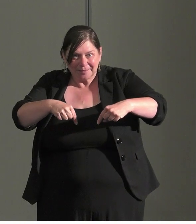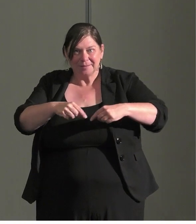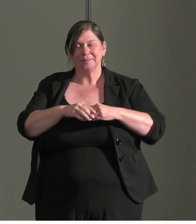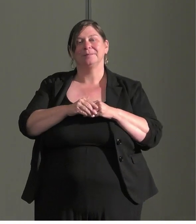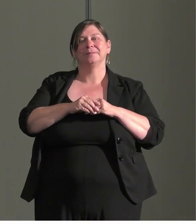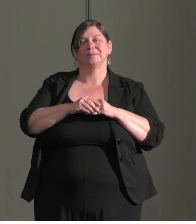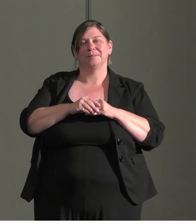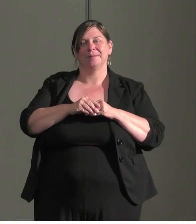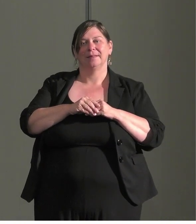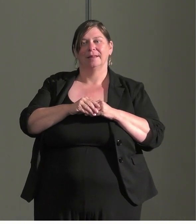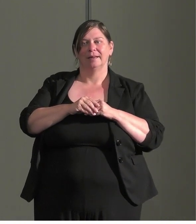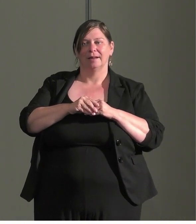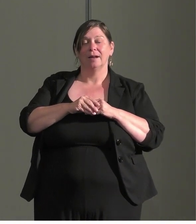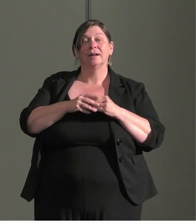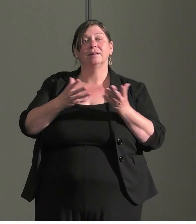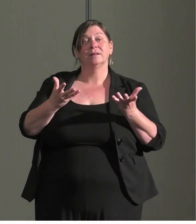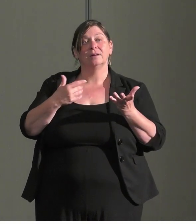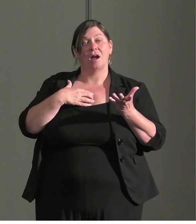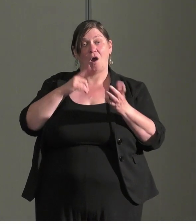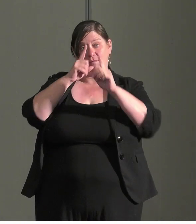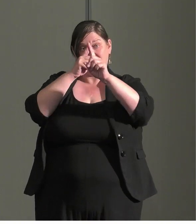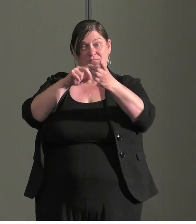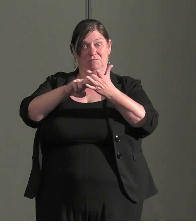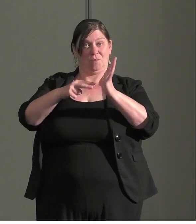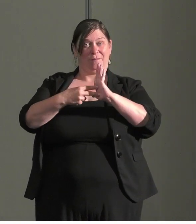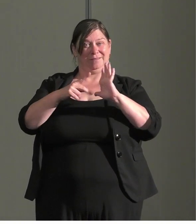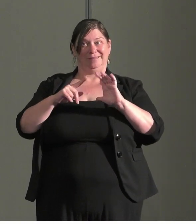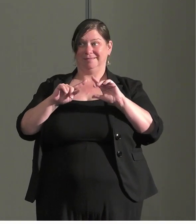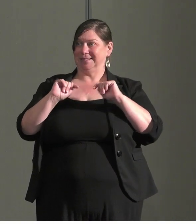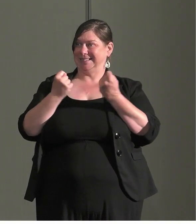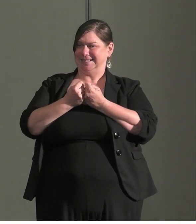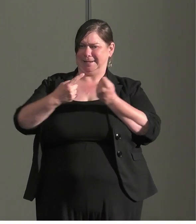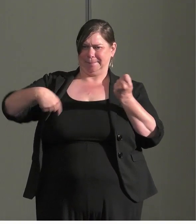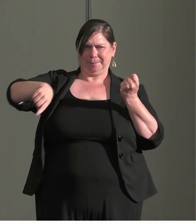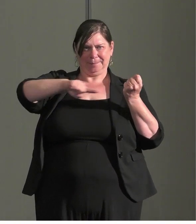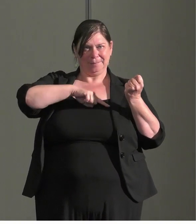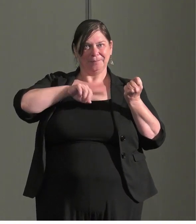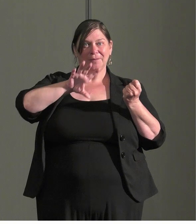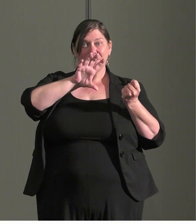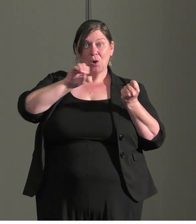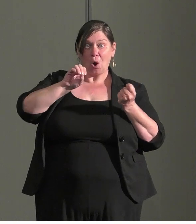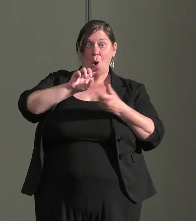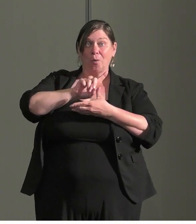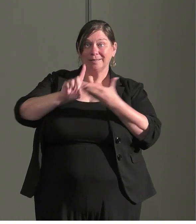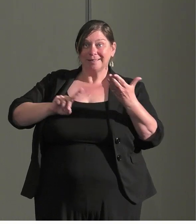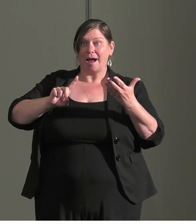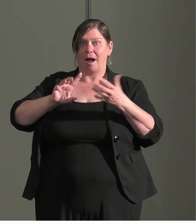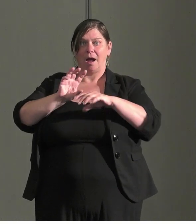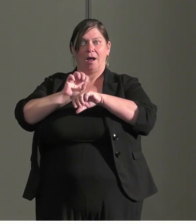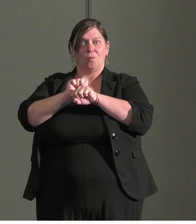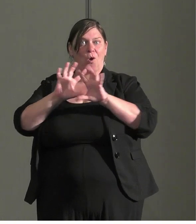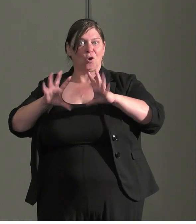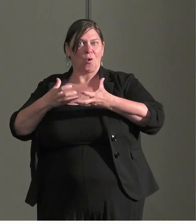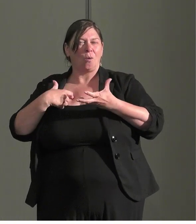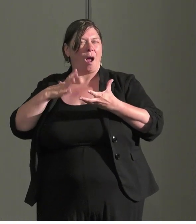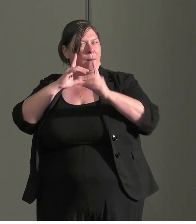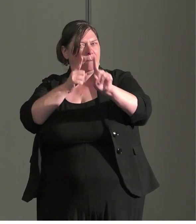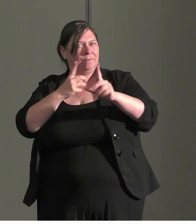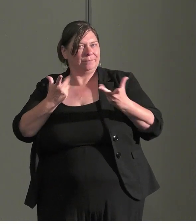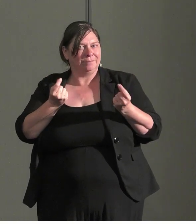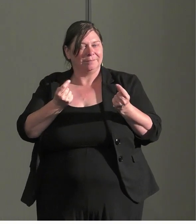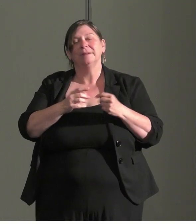work? What is the purpose as a co-design working group what is the purpose? What are the principles